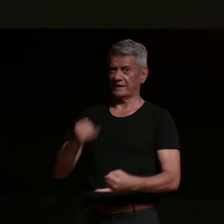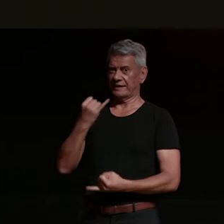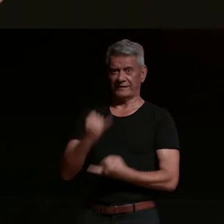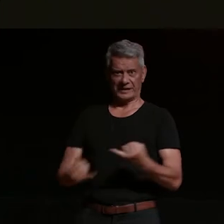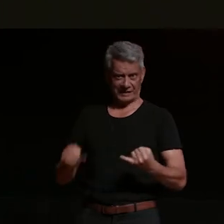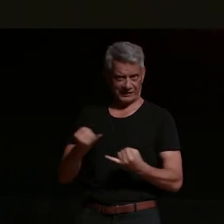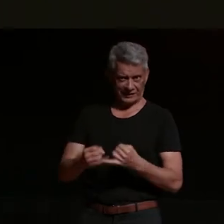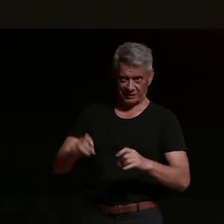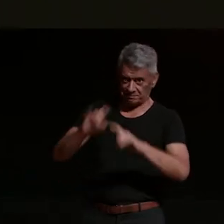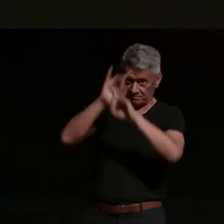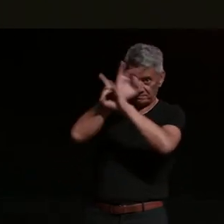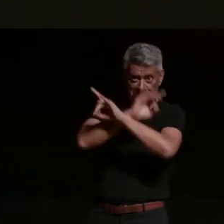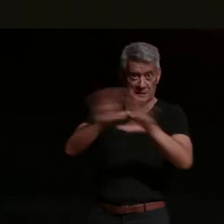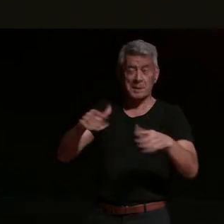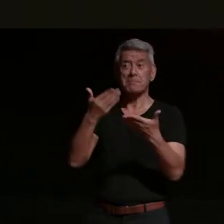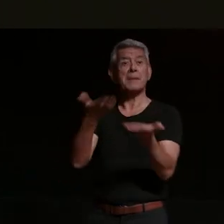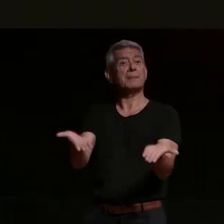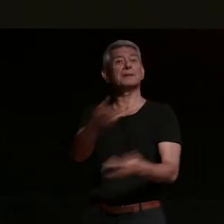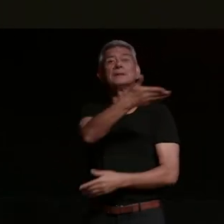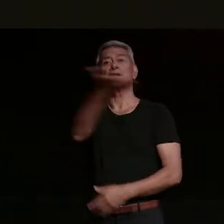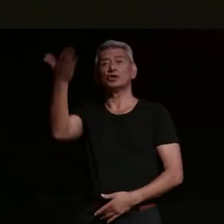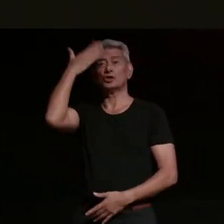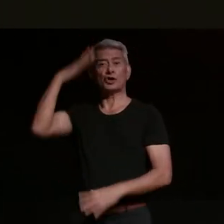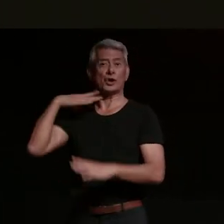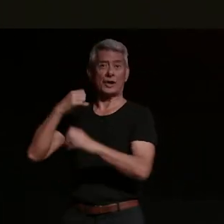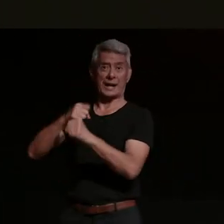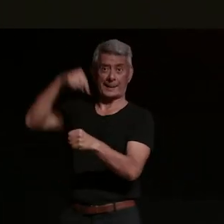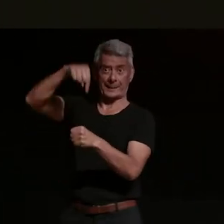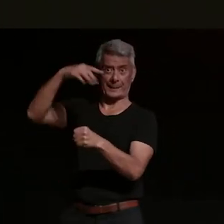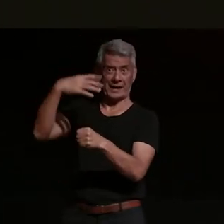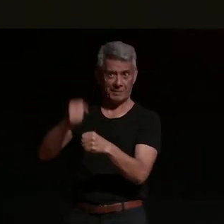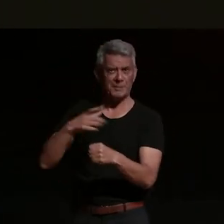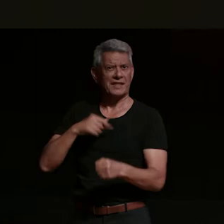that there's a club that exists they actually do know that there's a thing called dikes on bikes